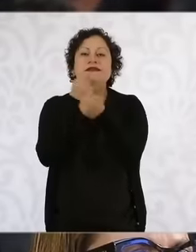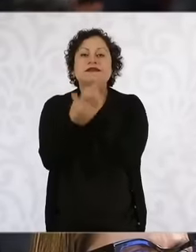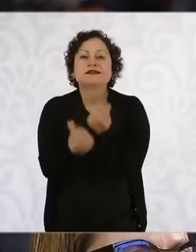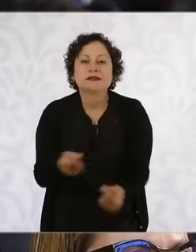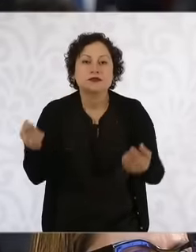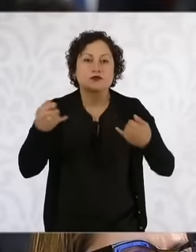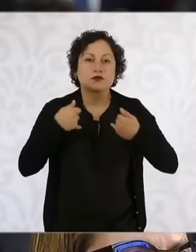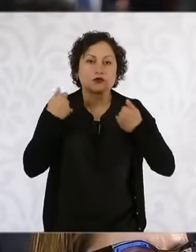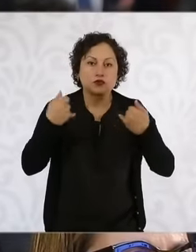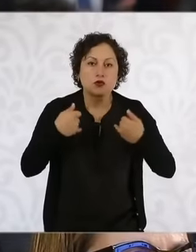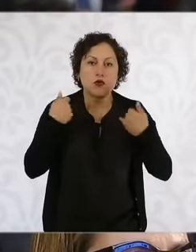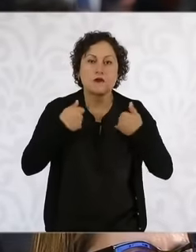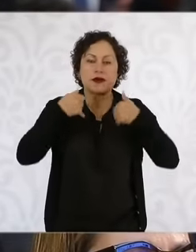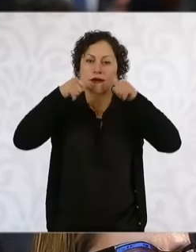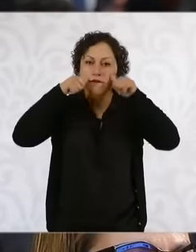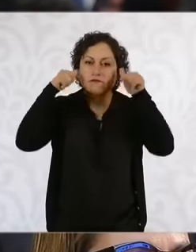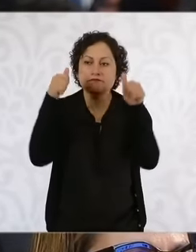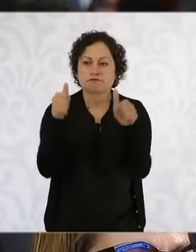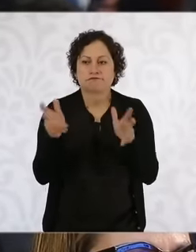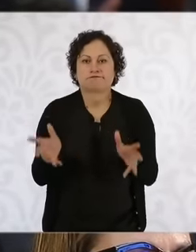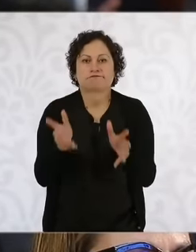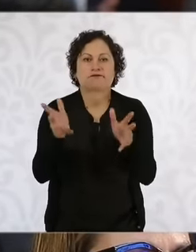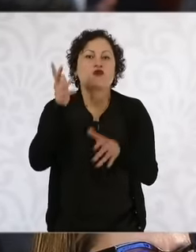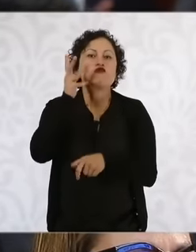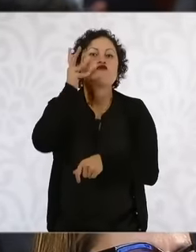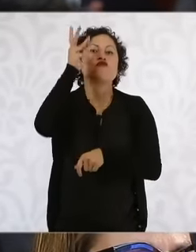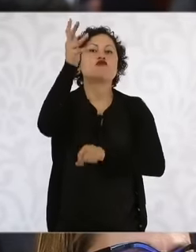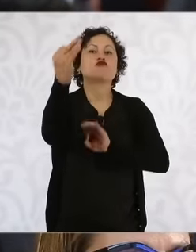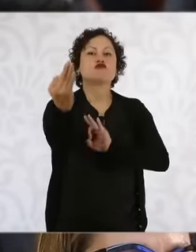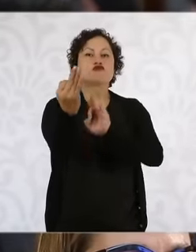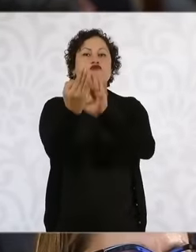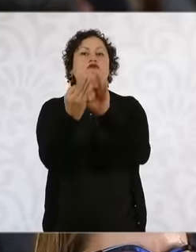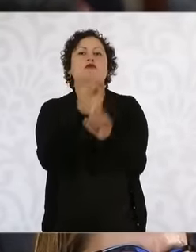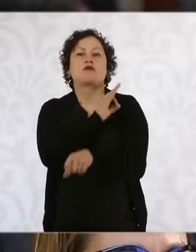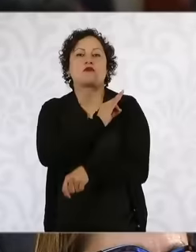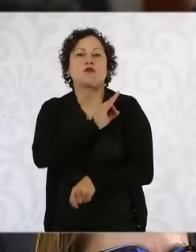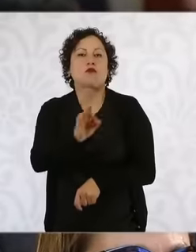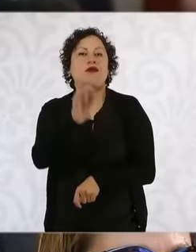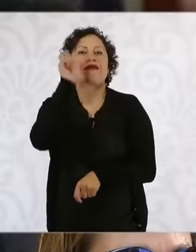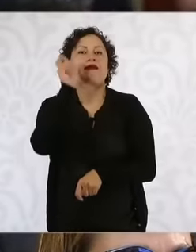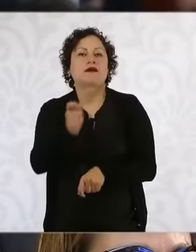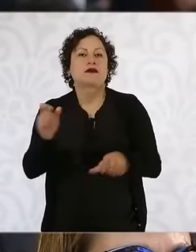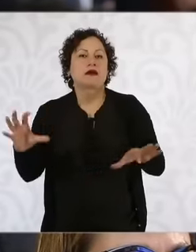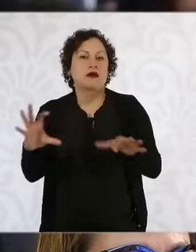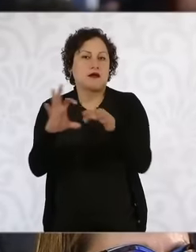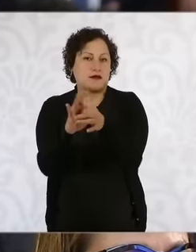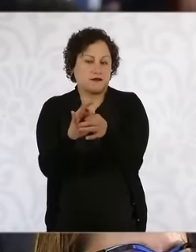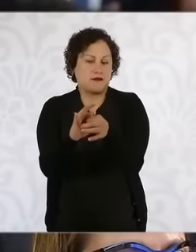so that in the medium-long term future there can be conciliation between different